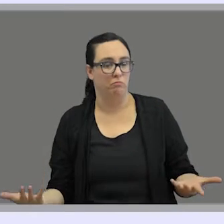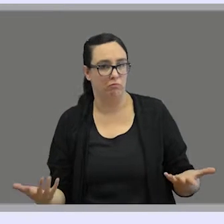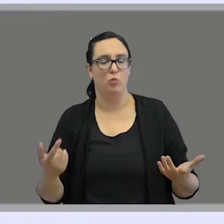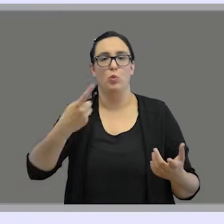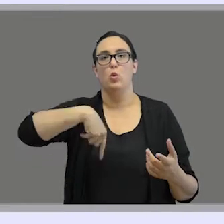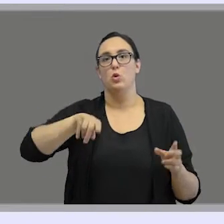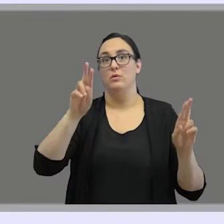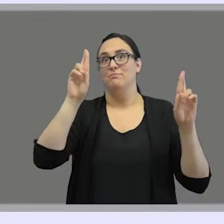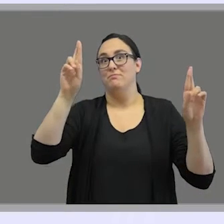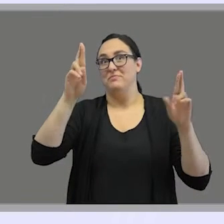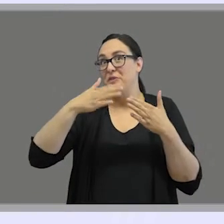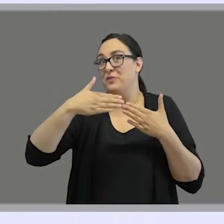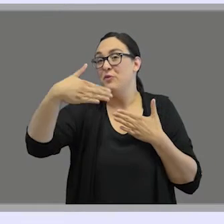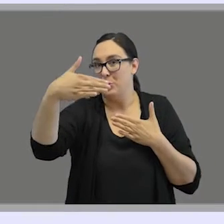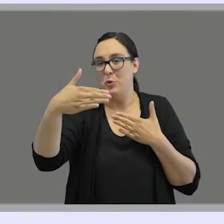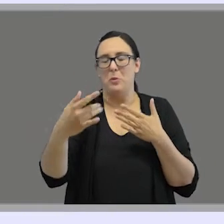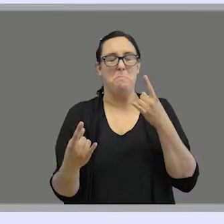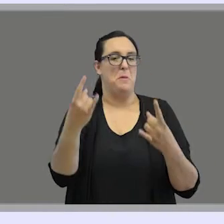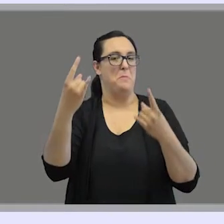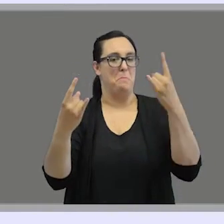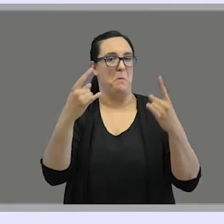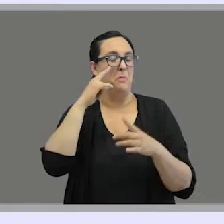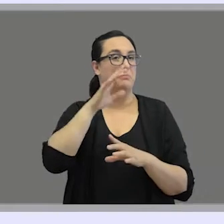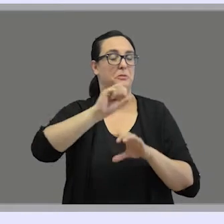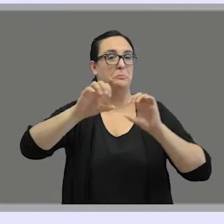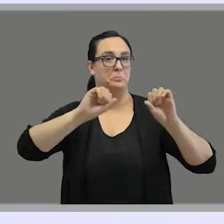we expect that more sign languages are described and discovered